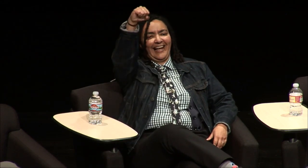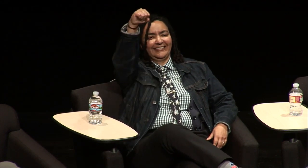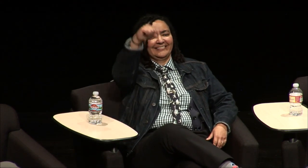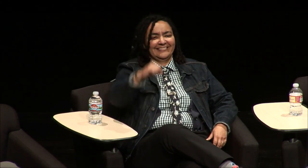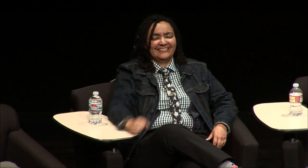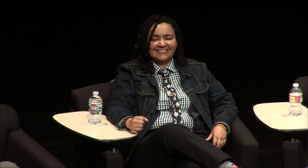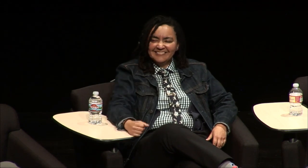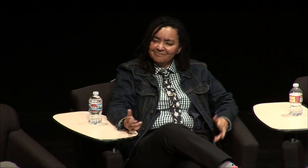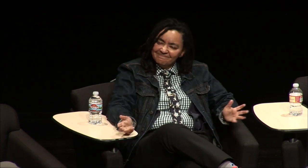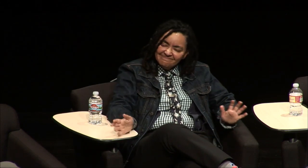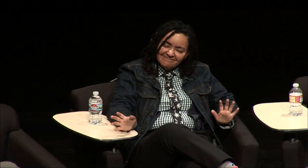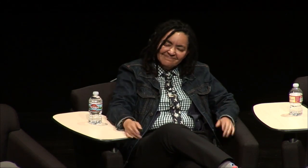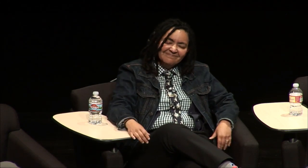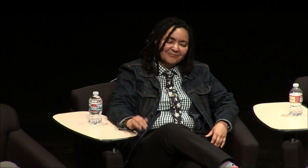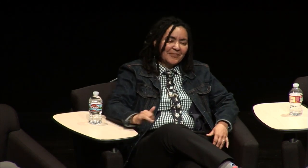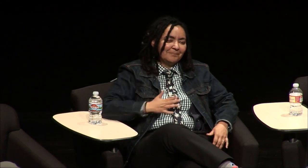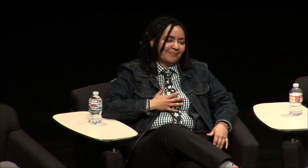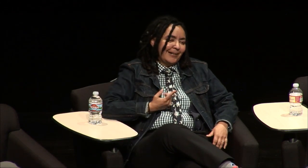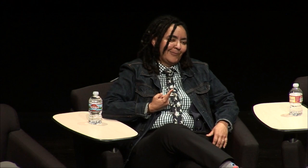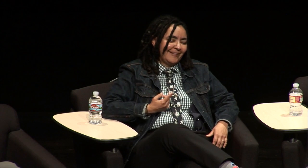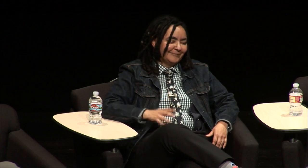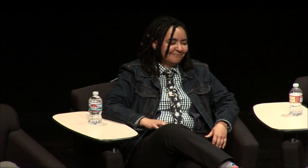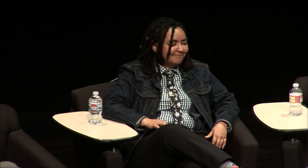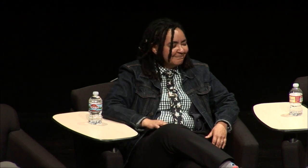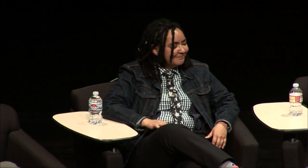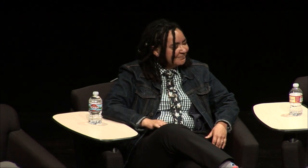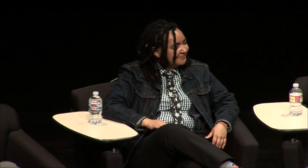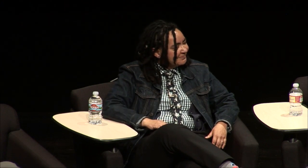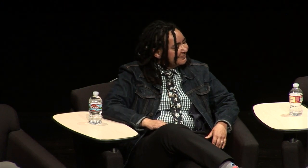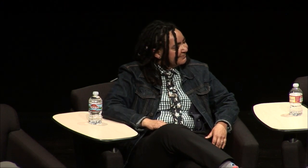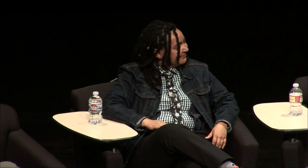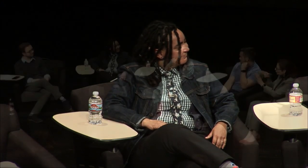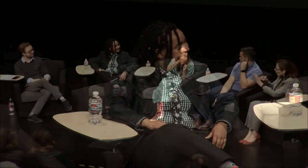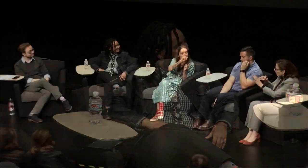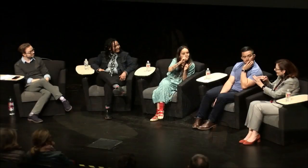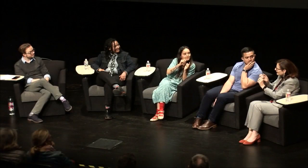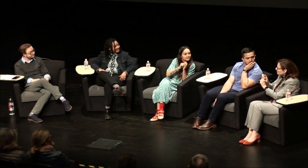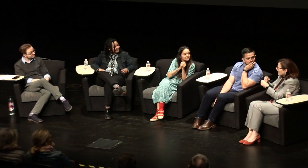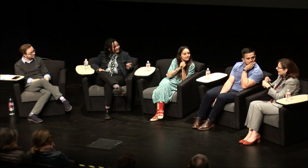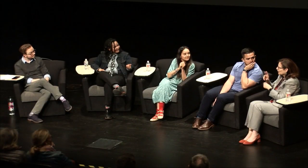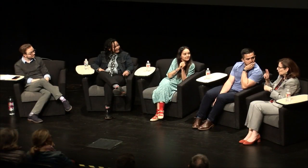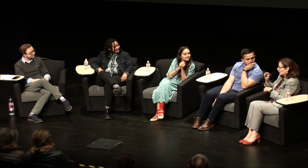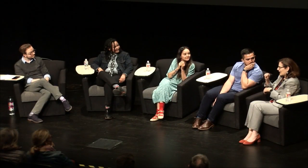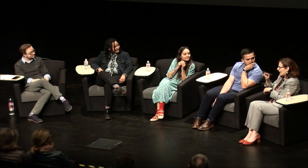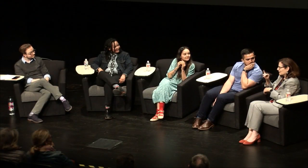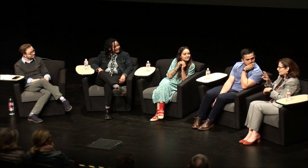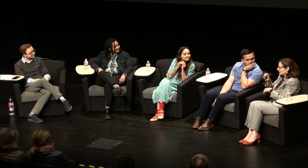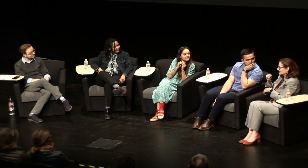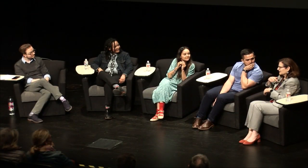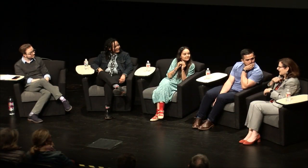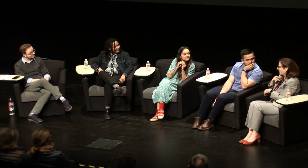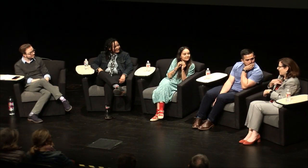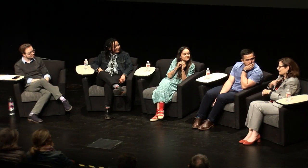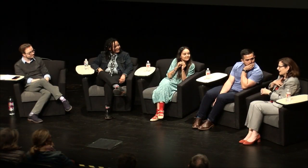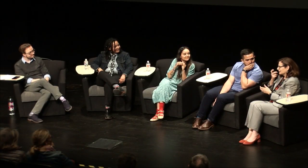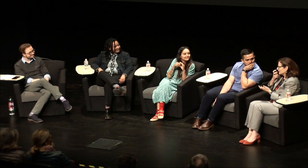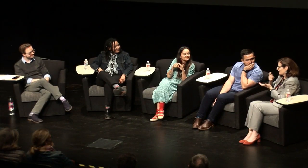somebody I can get people's attention so that is I do use that. [Carol:] let me join it and